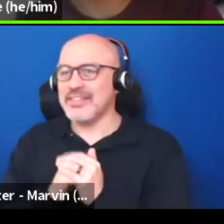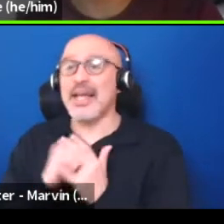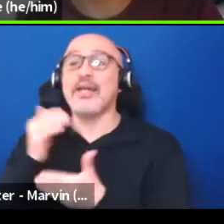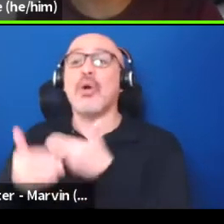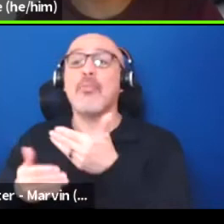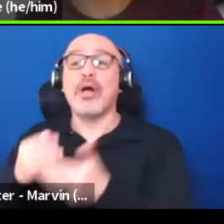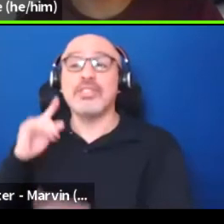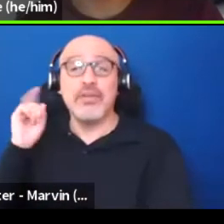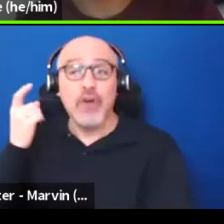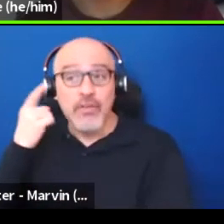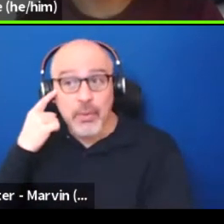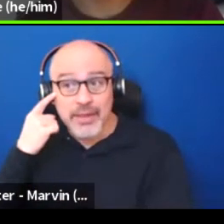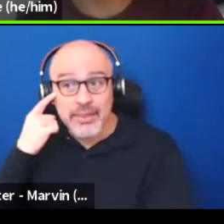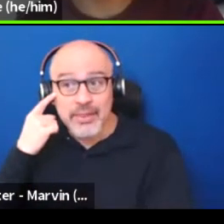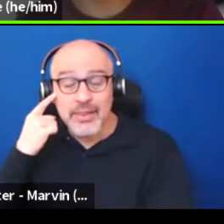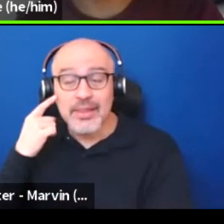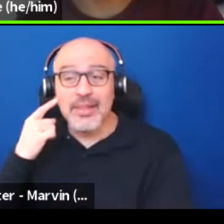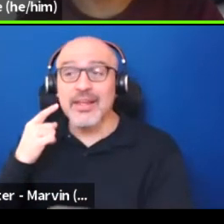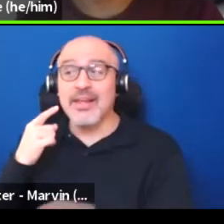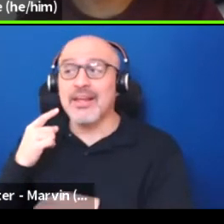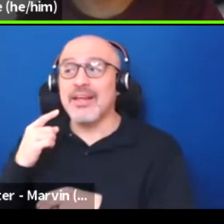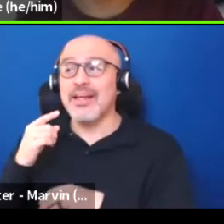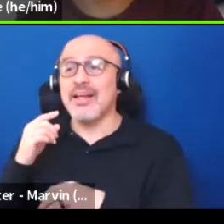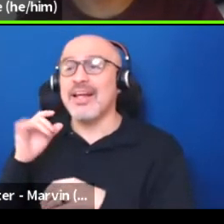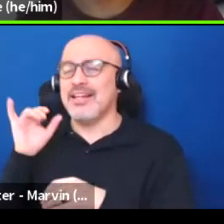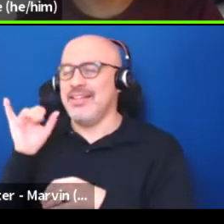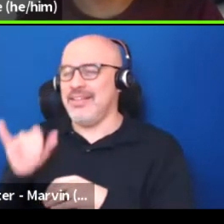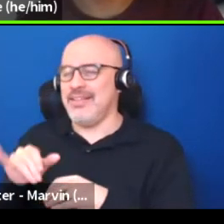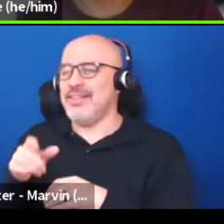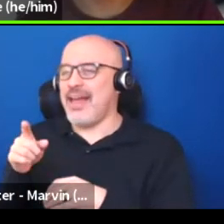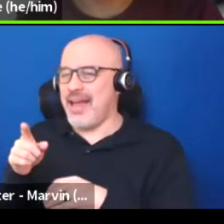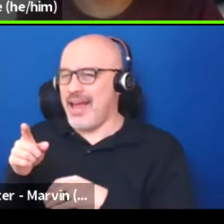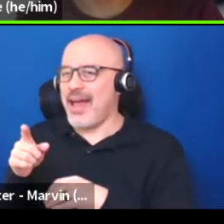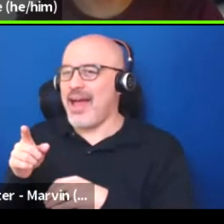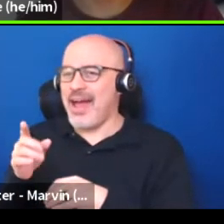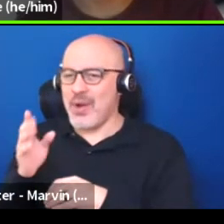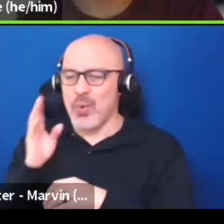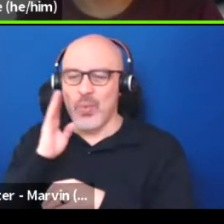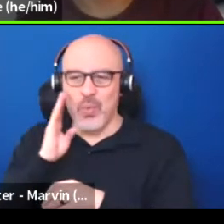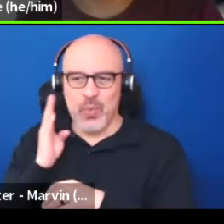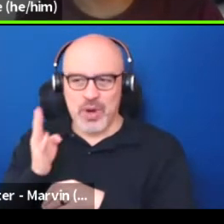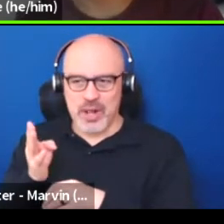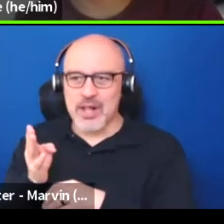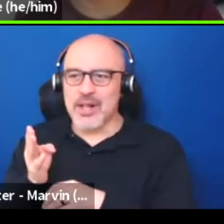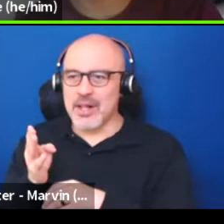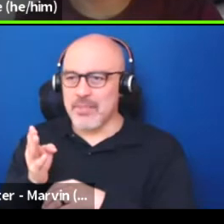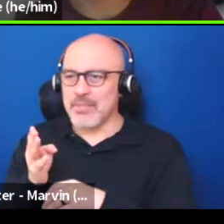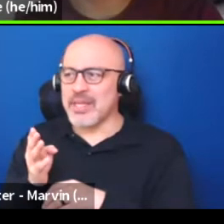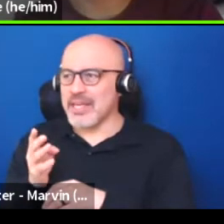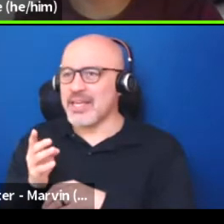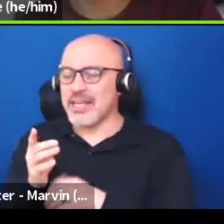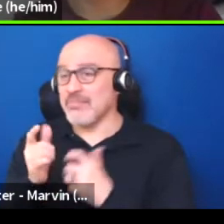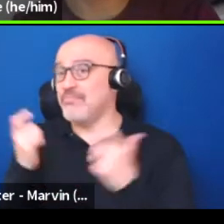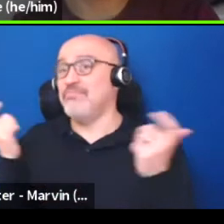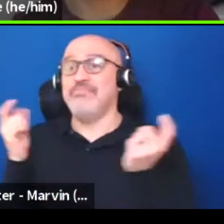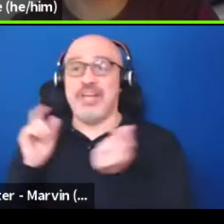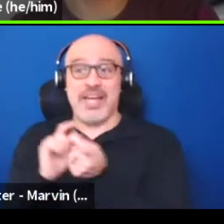is going to be really changing. I think really, really important.